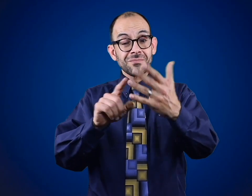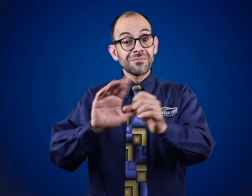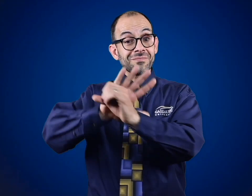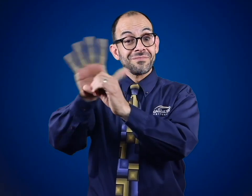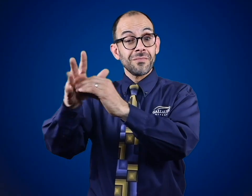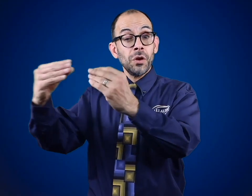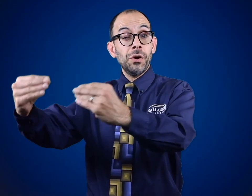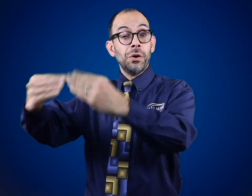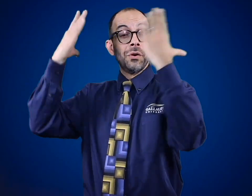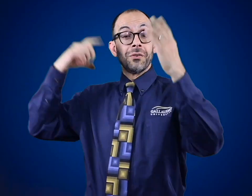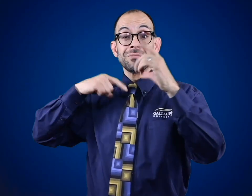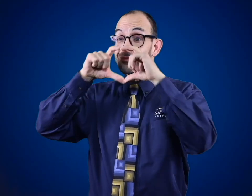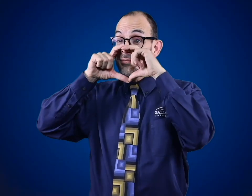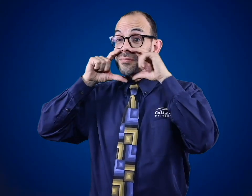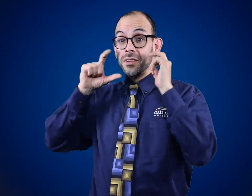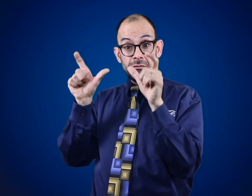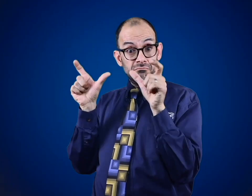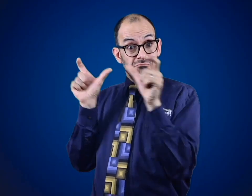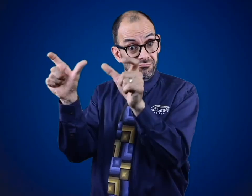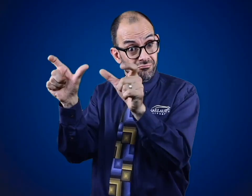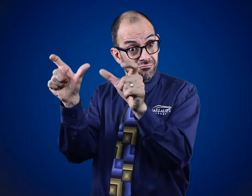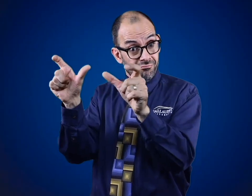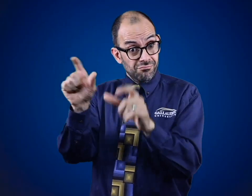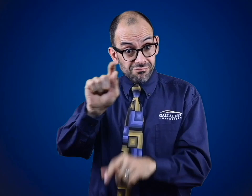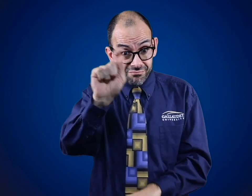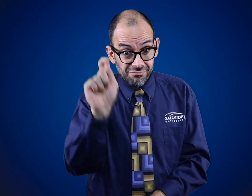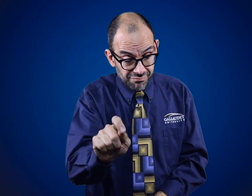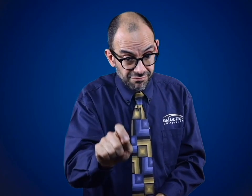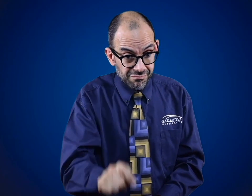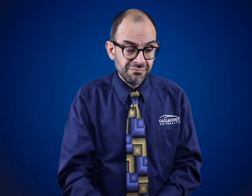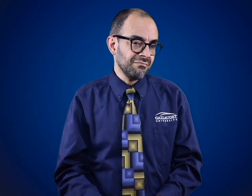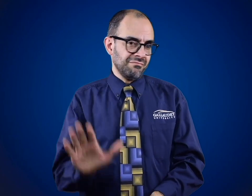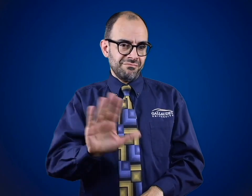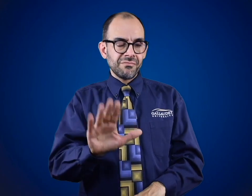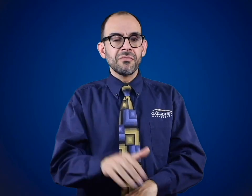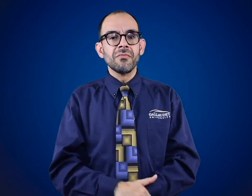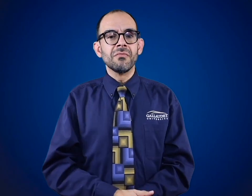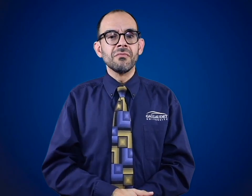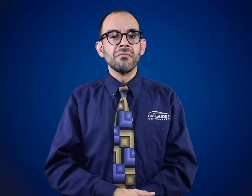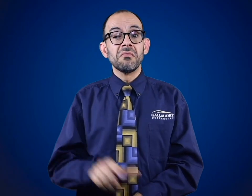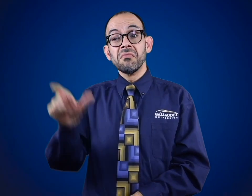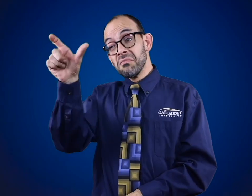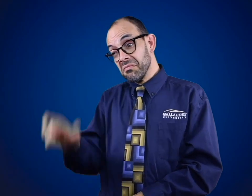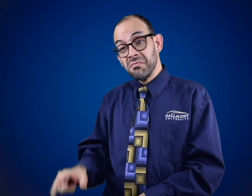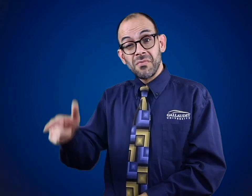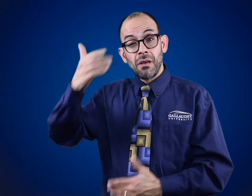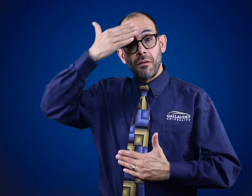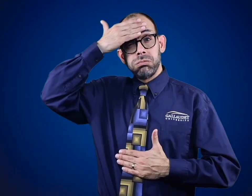Fourth thing to know: Will a facemask protect against coronavirus? Not necessarily.